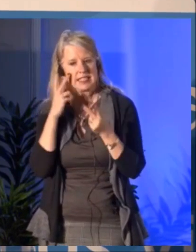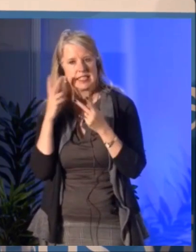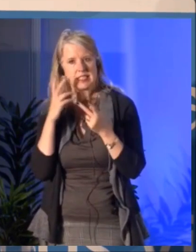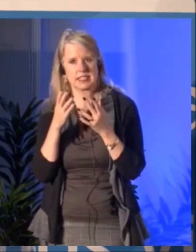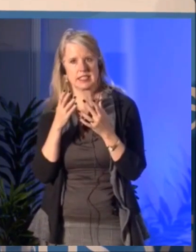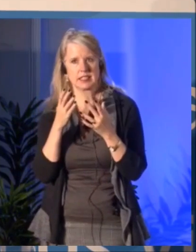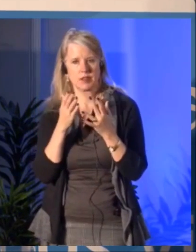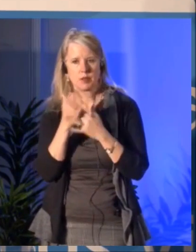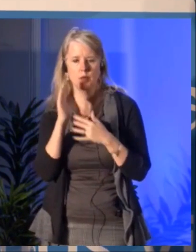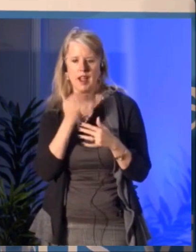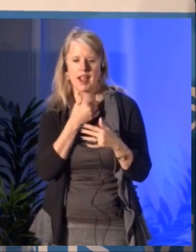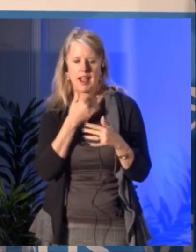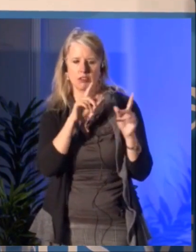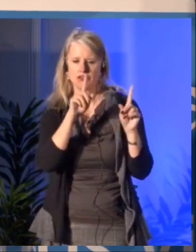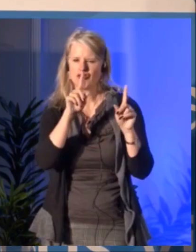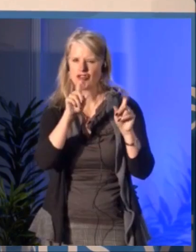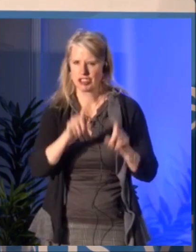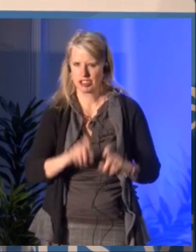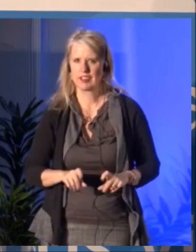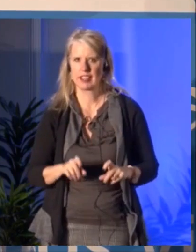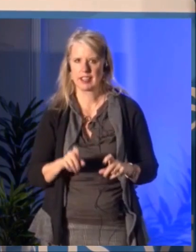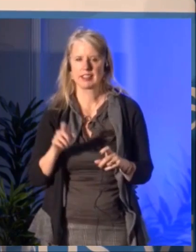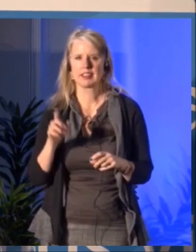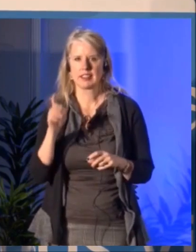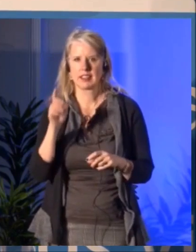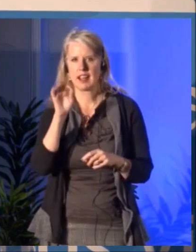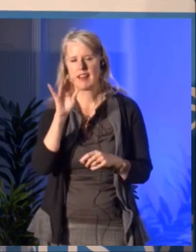on using traditional type technologies,